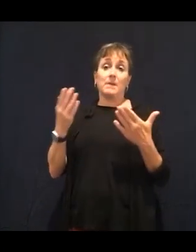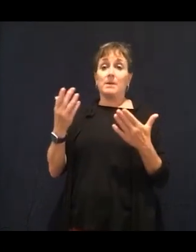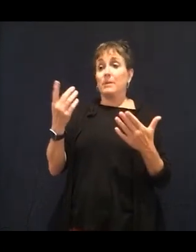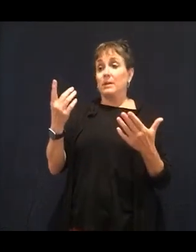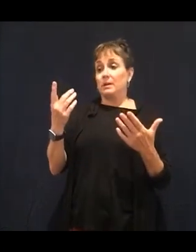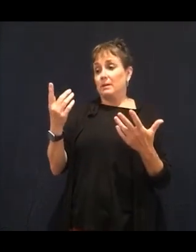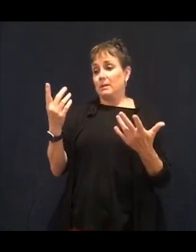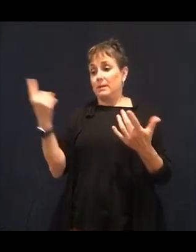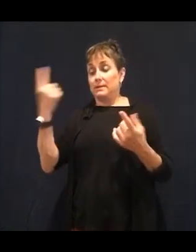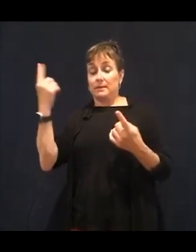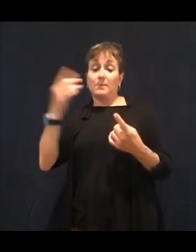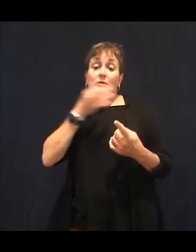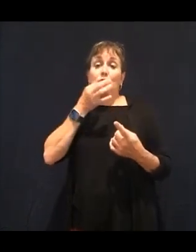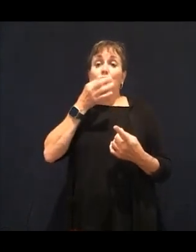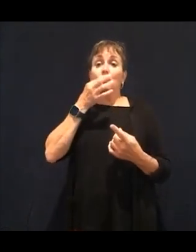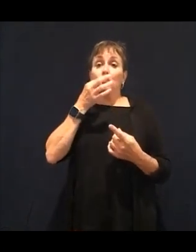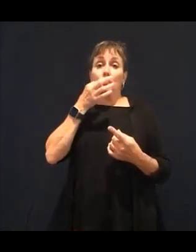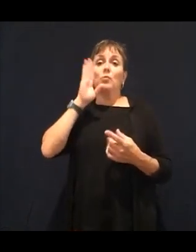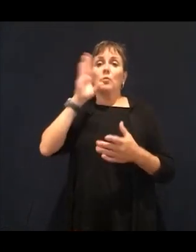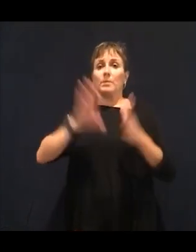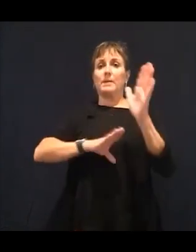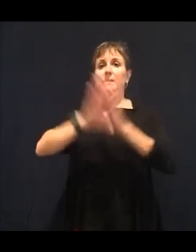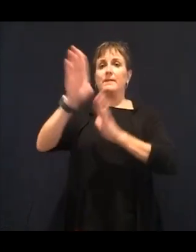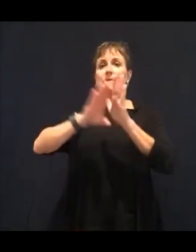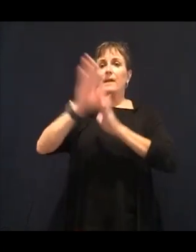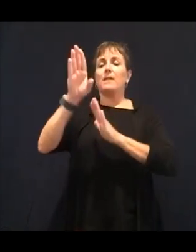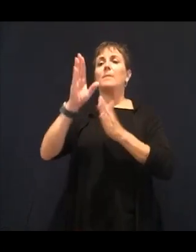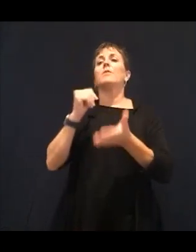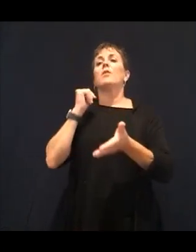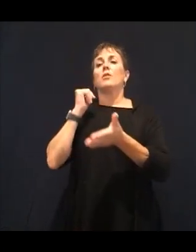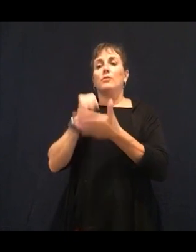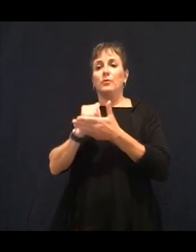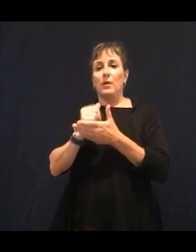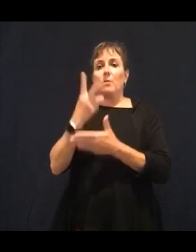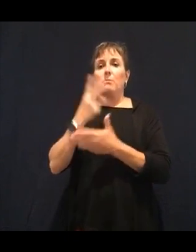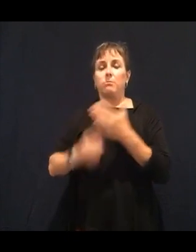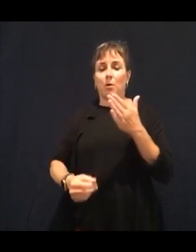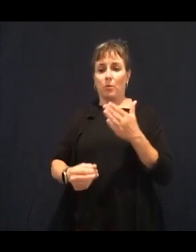This is just profound, amazing news for